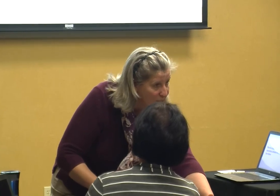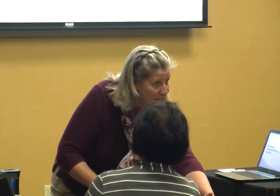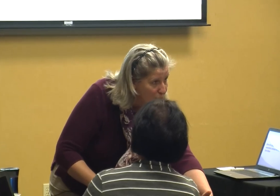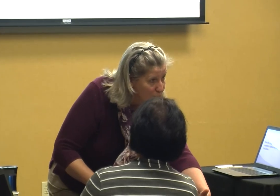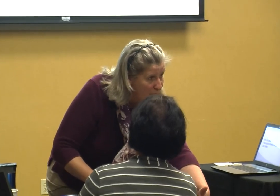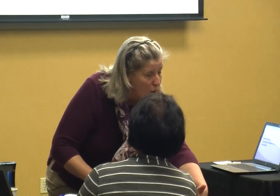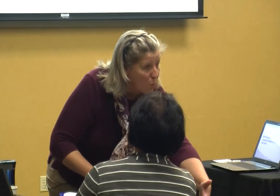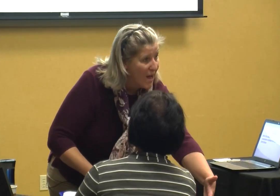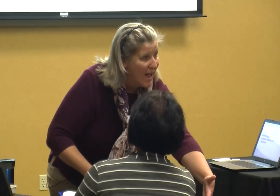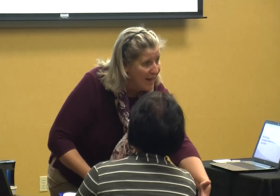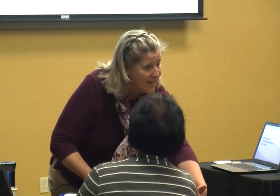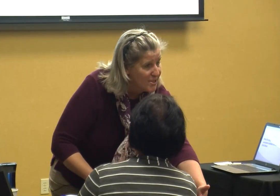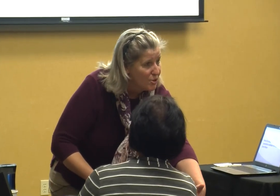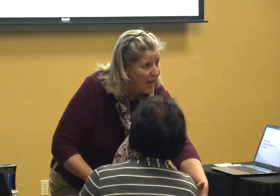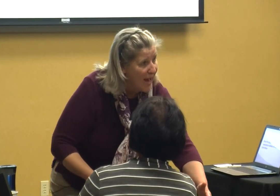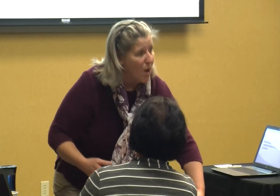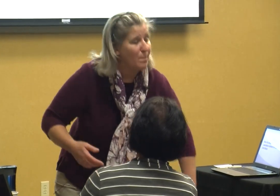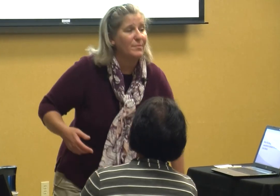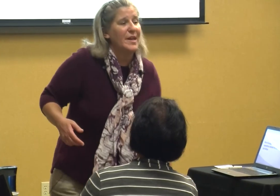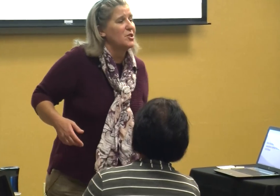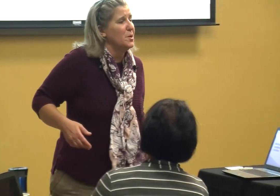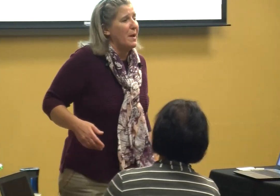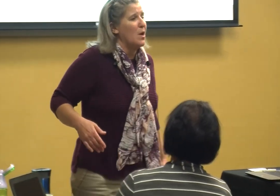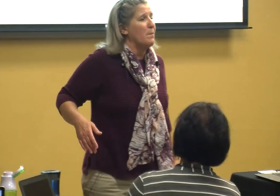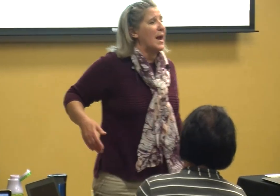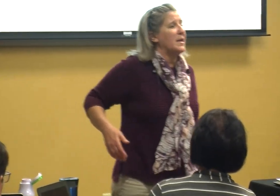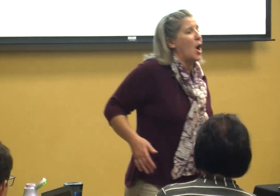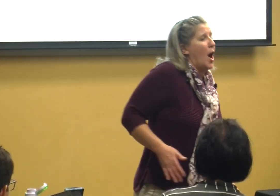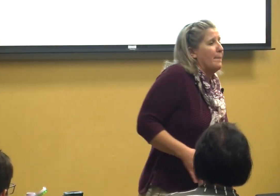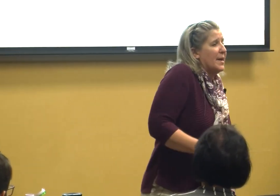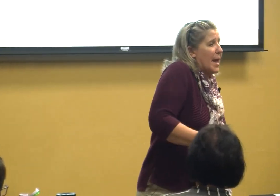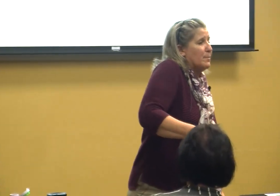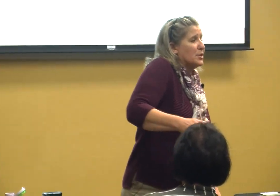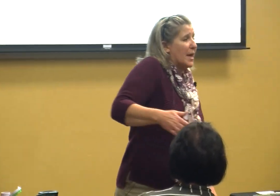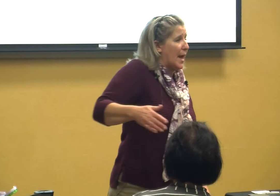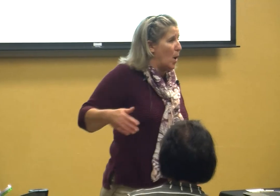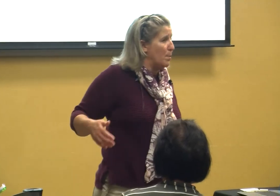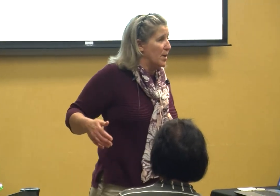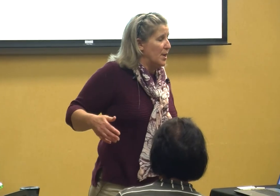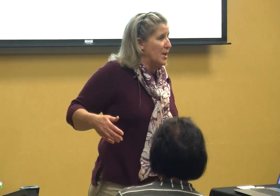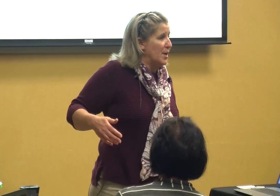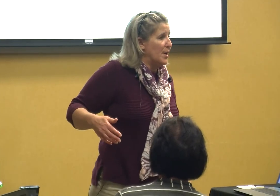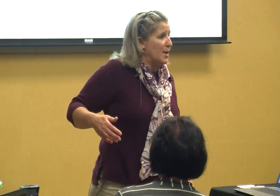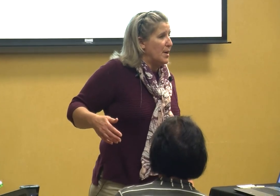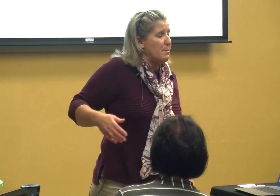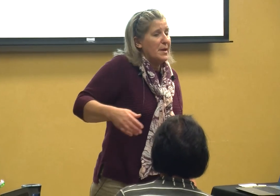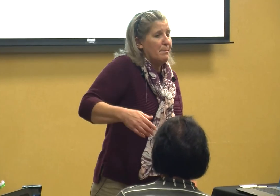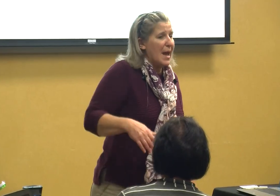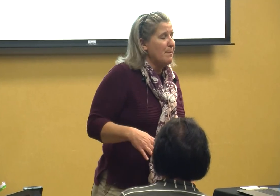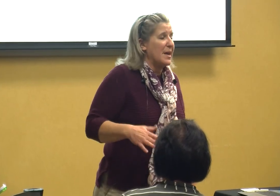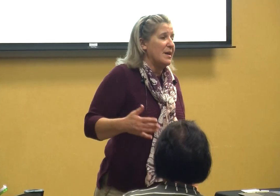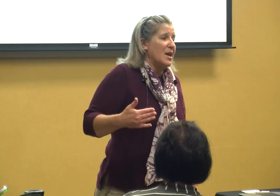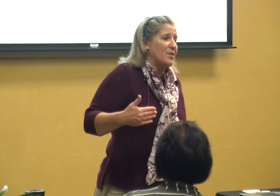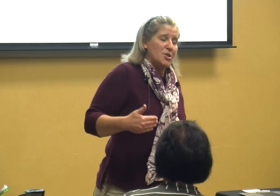let her know I need you to help now she may or may not be able to help but it may be that she